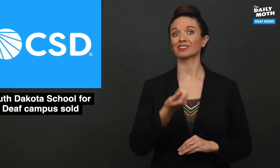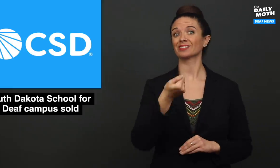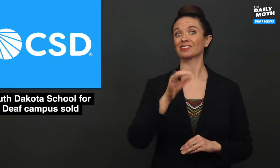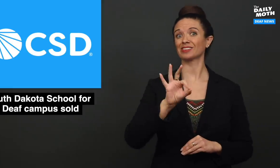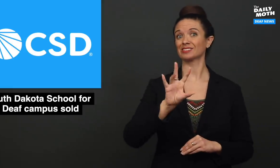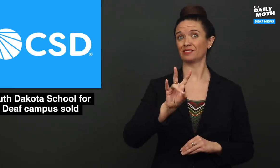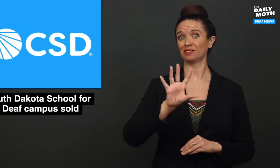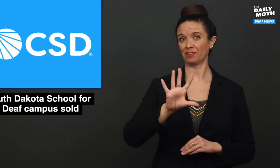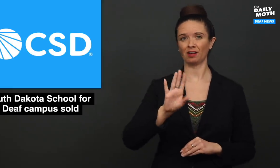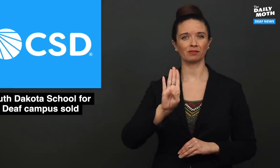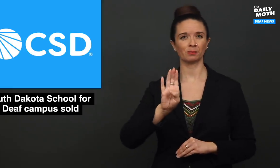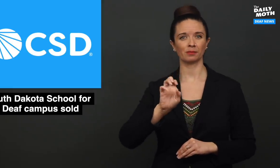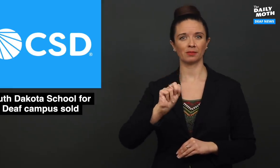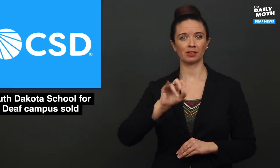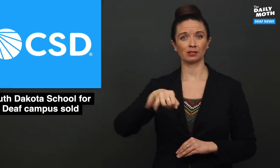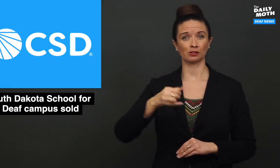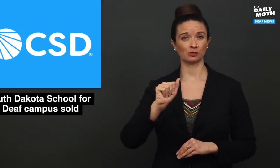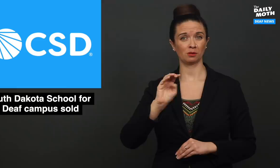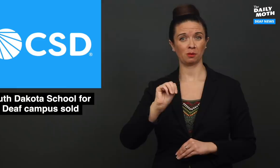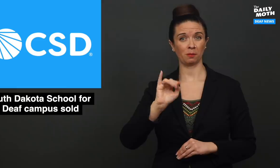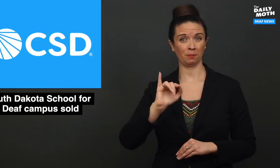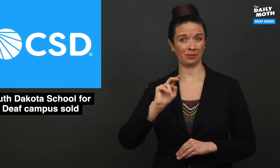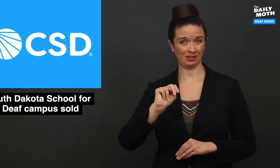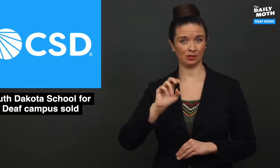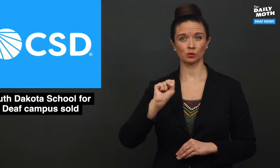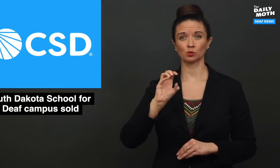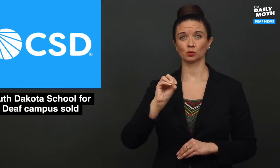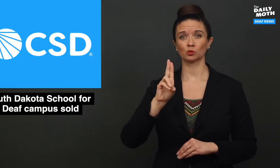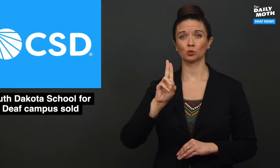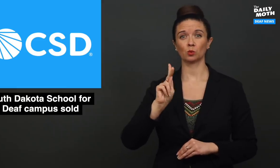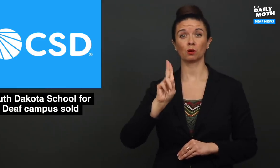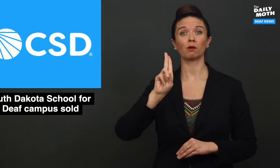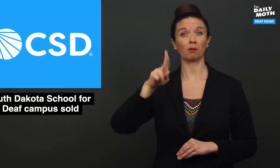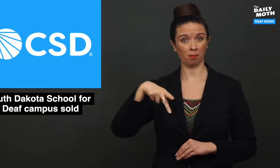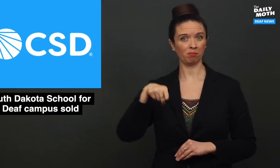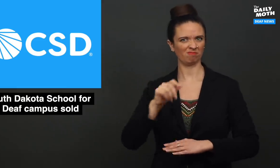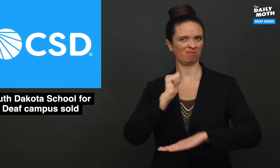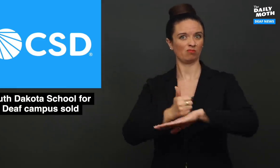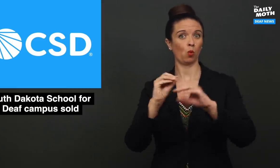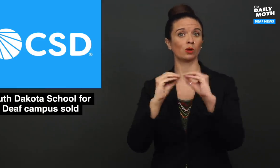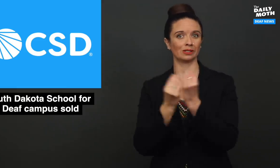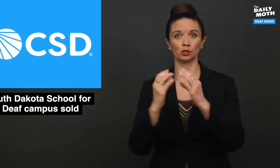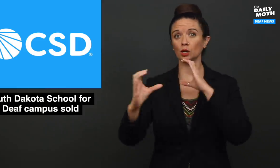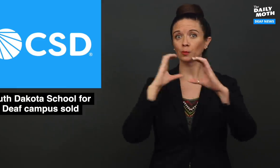In 1975, Benjamin Soukup founded the organization